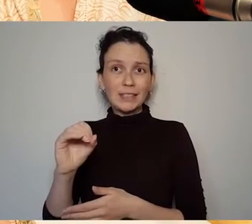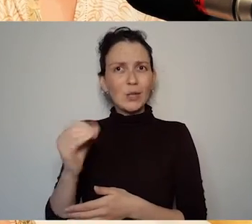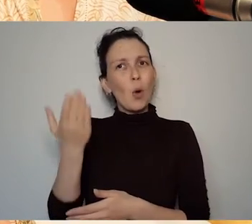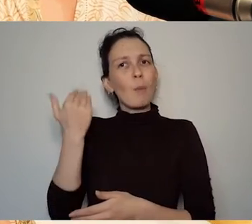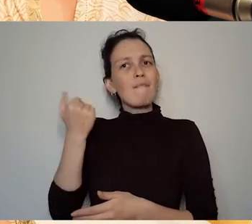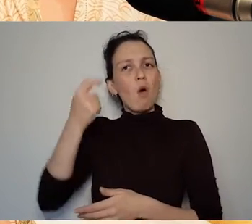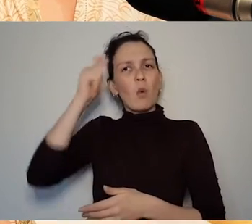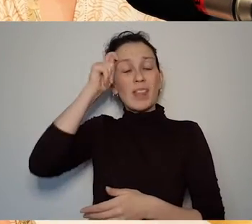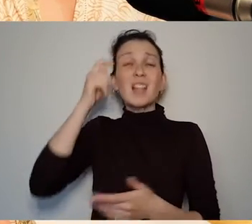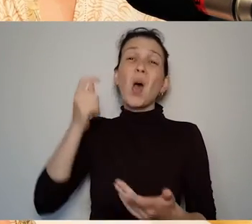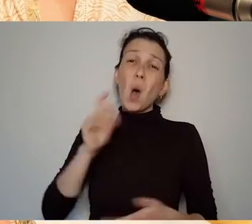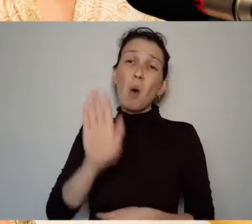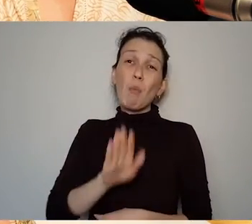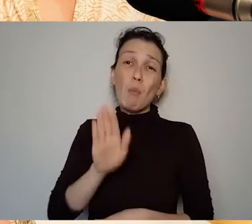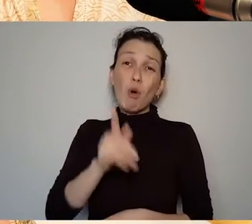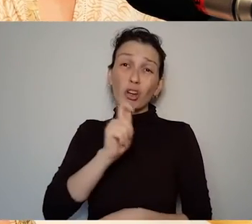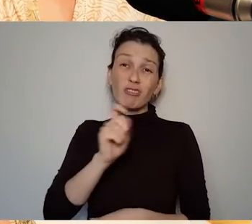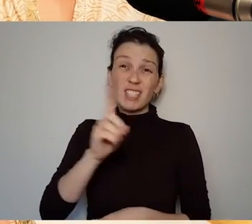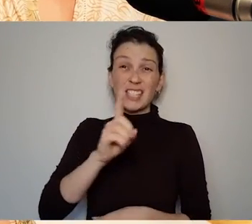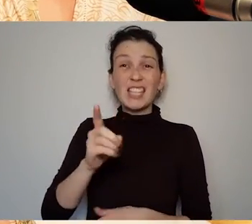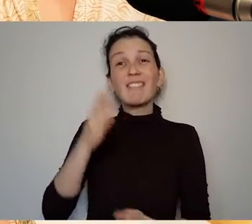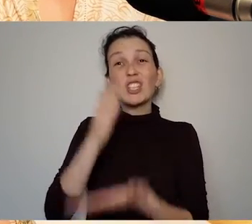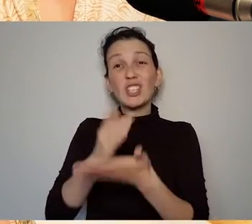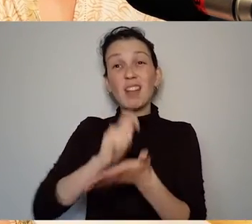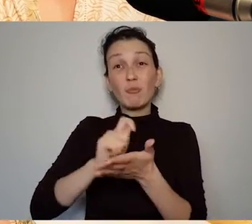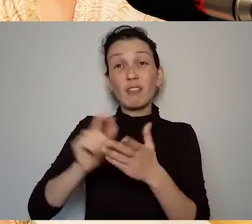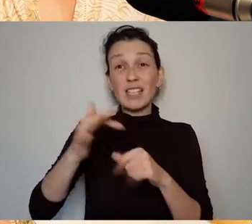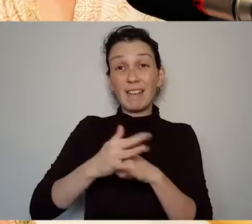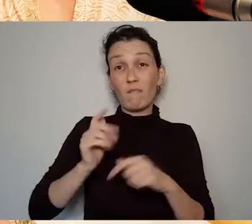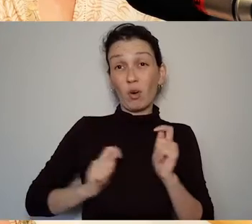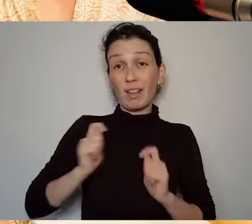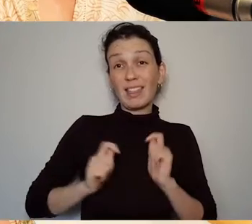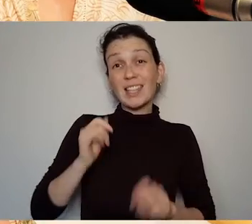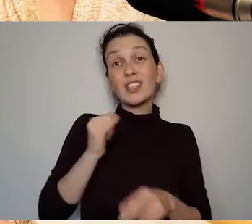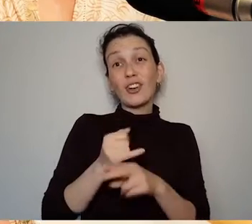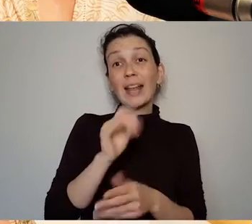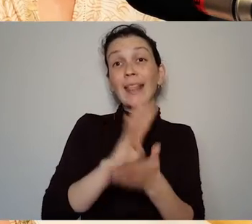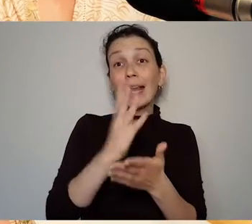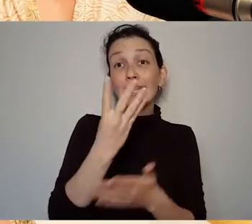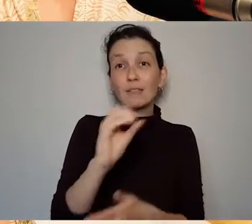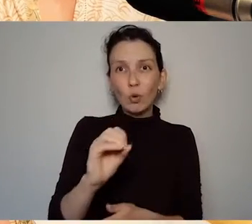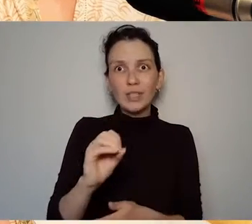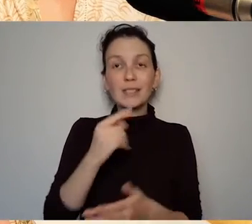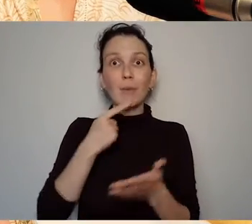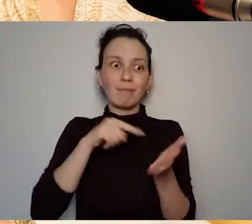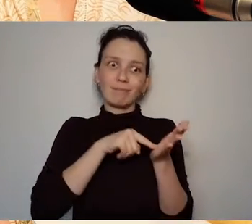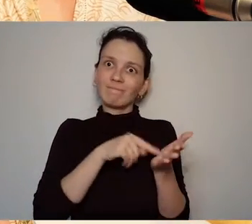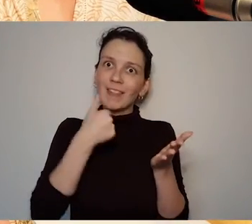for the theatre now we say actually let's think again because this correspondence shows a whole